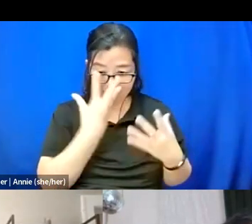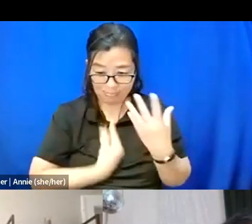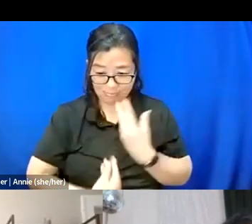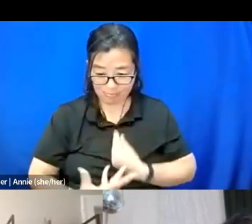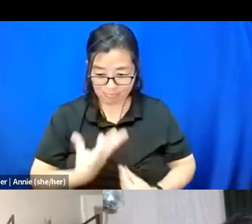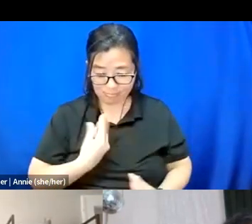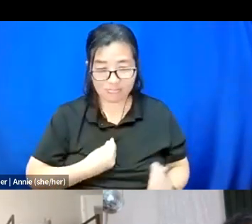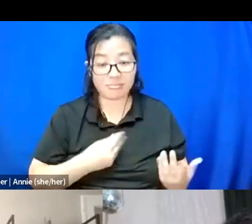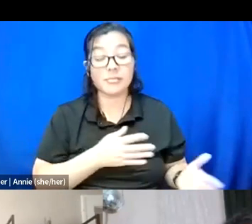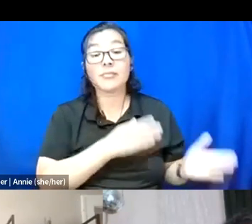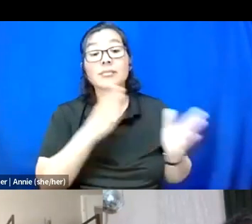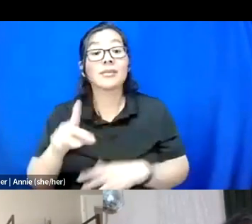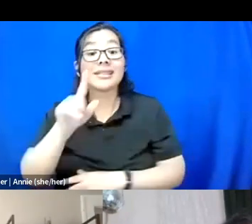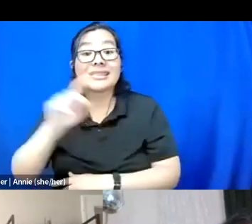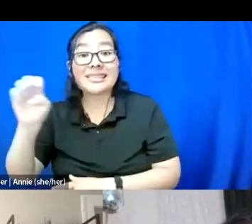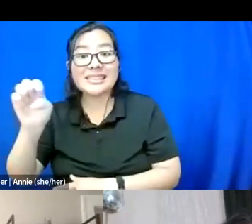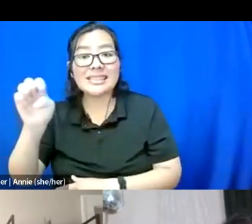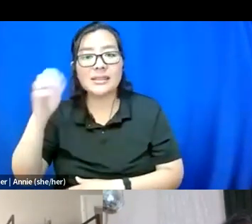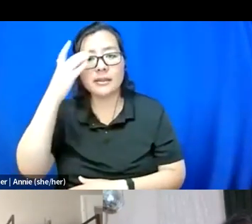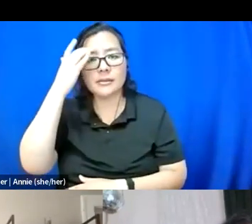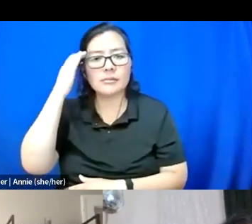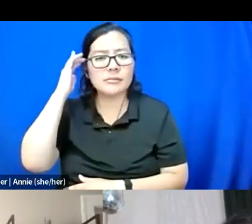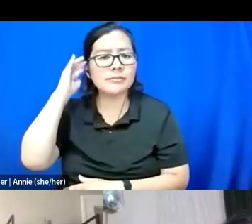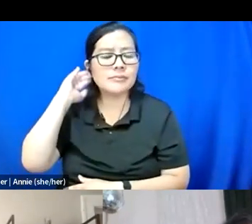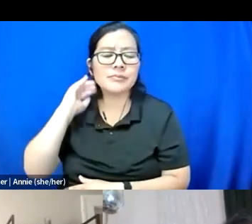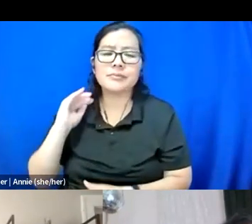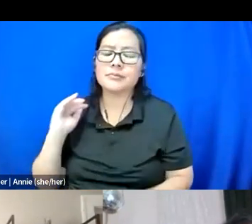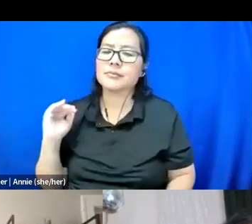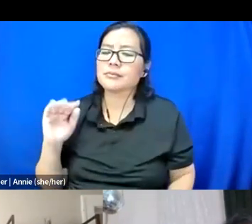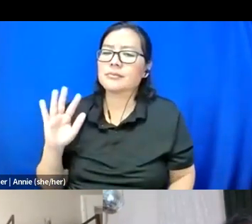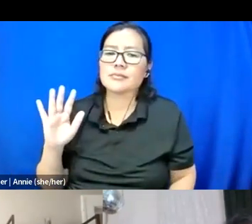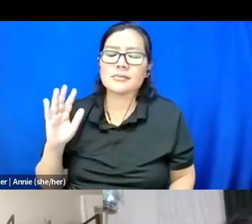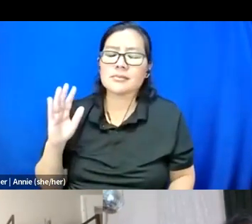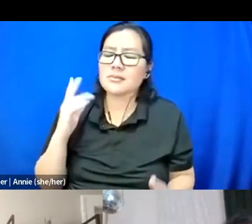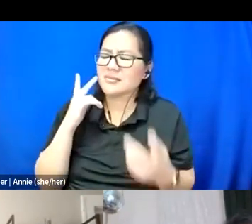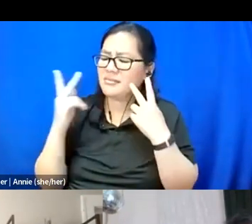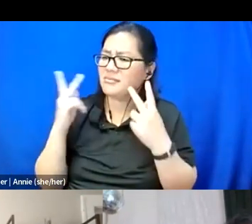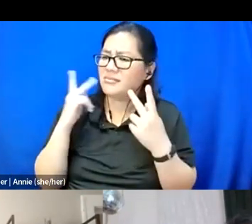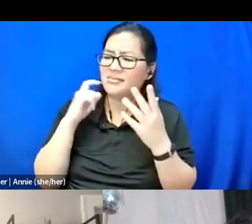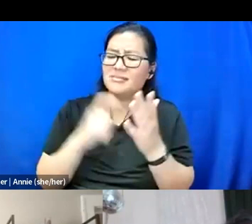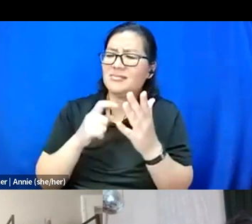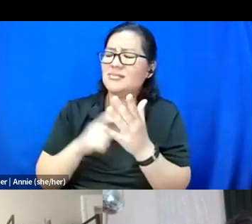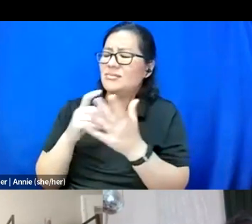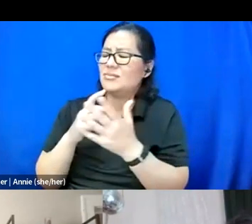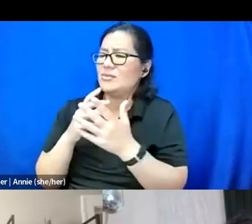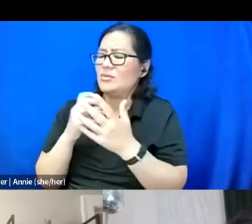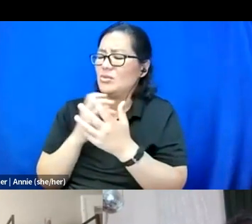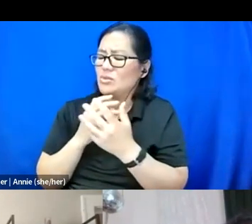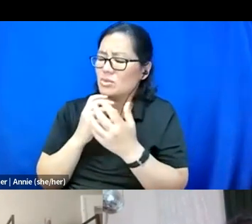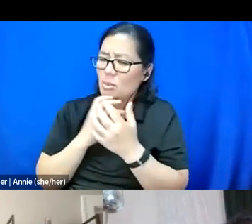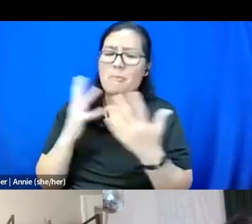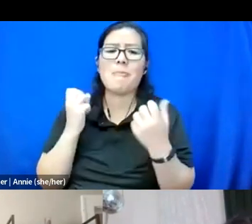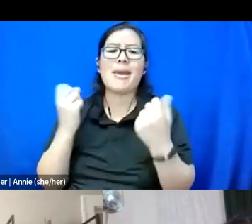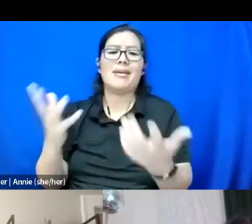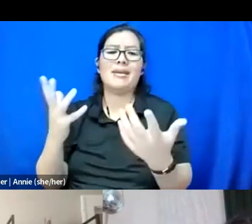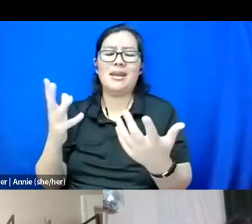Zee, I saw so many revelations, and I'm stuck.